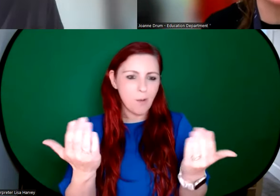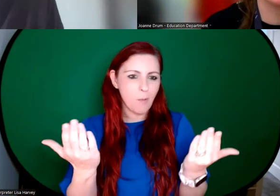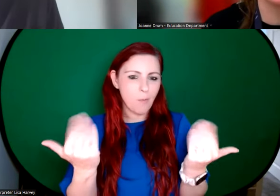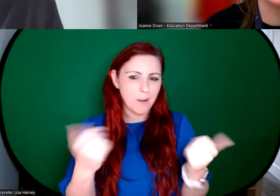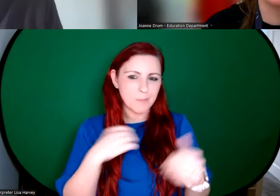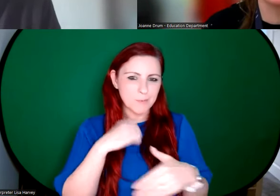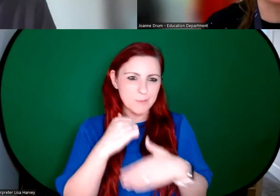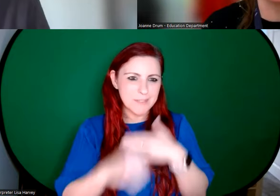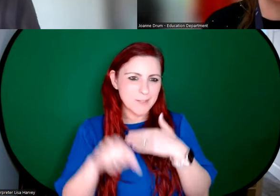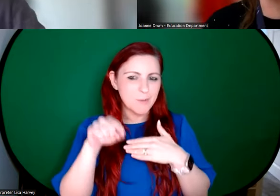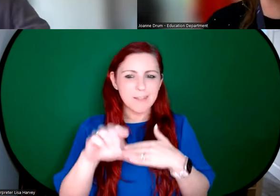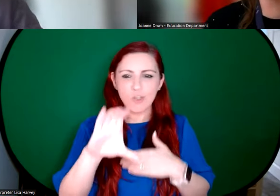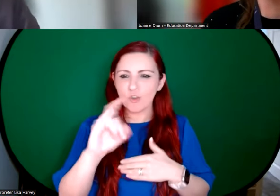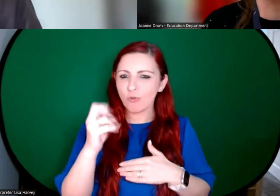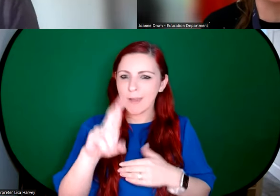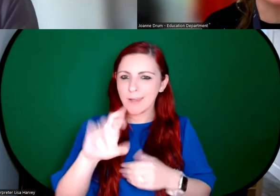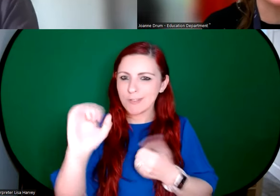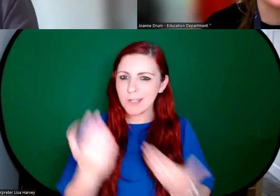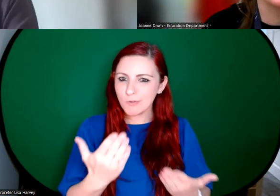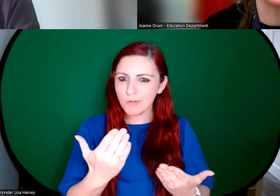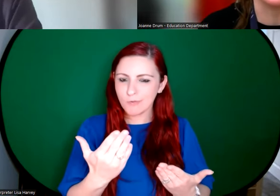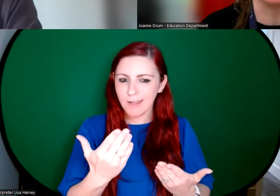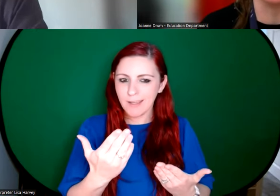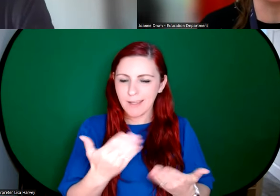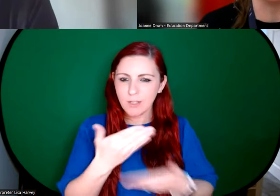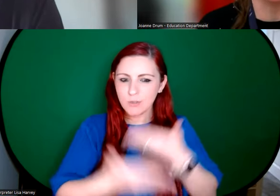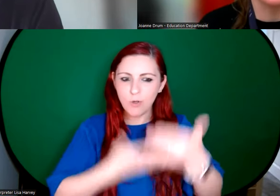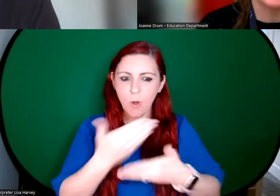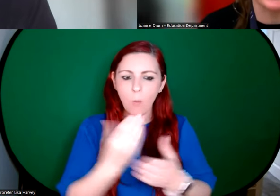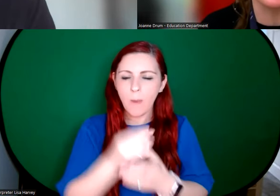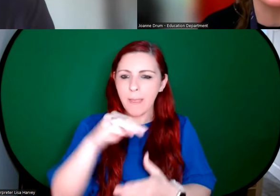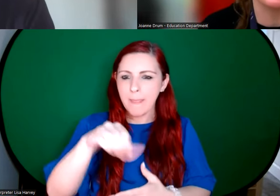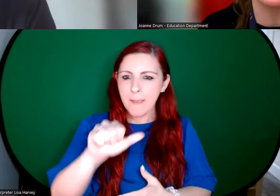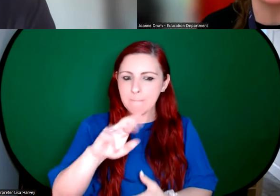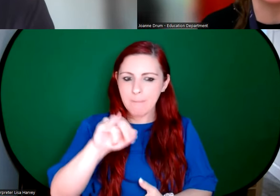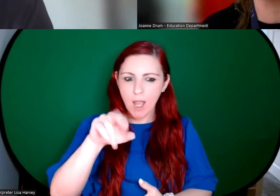curators introductory talk with Marie Lynch on An Túr Gloine or new exhibition